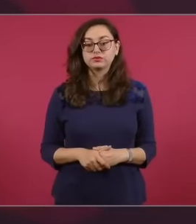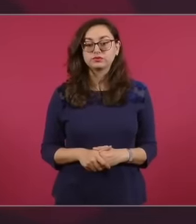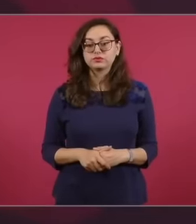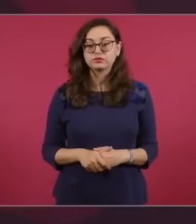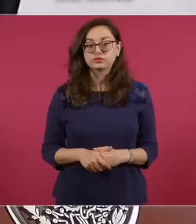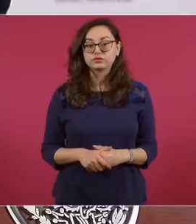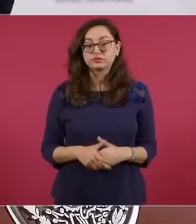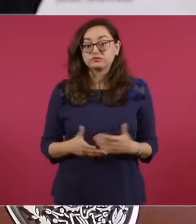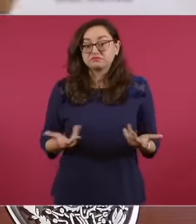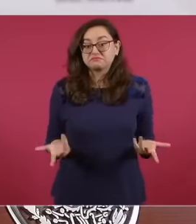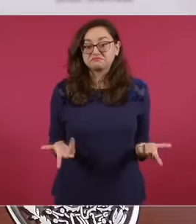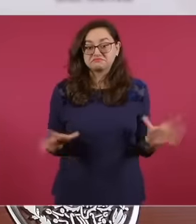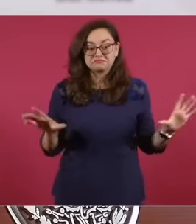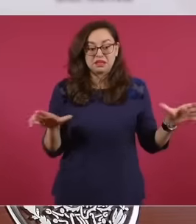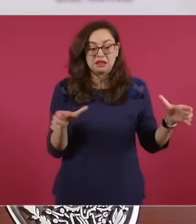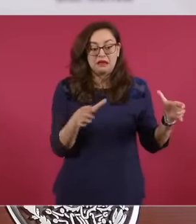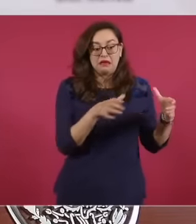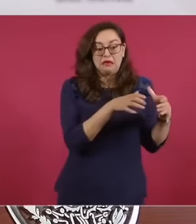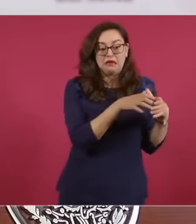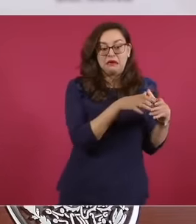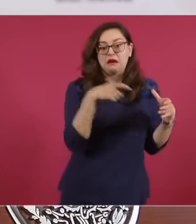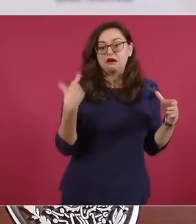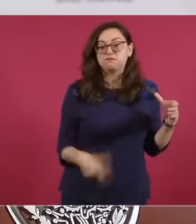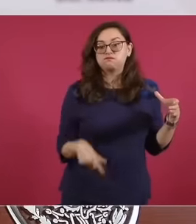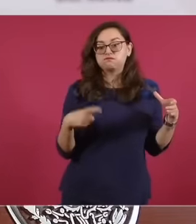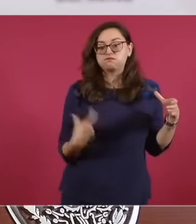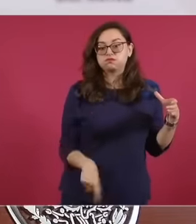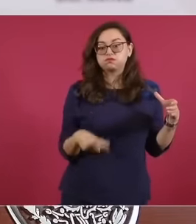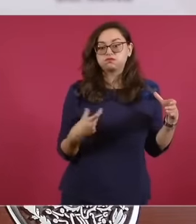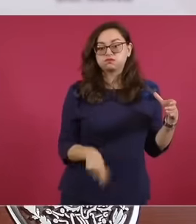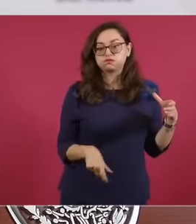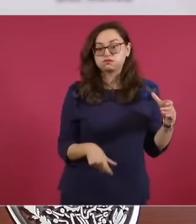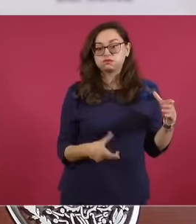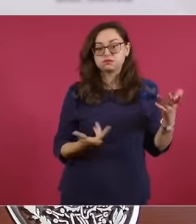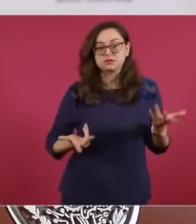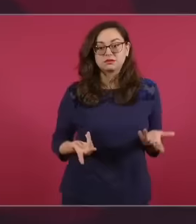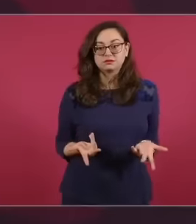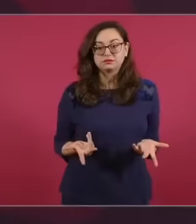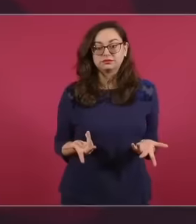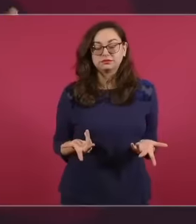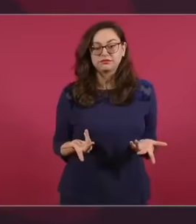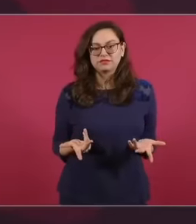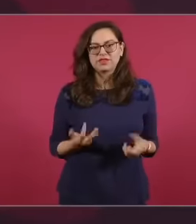wealth is concentrated in a few hands Who was the one who started all this that we are facing